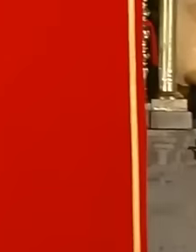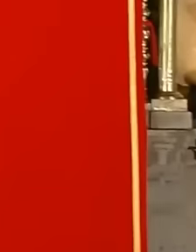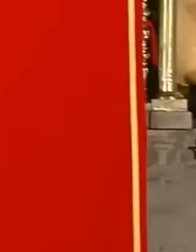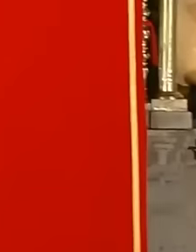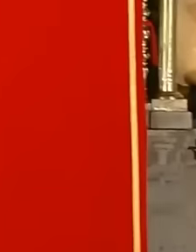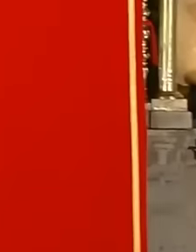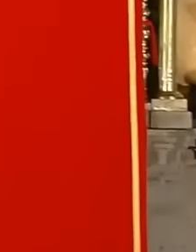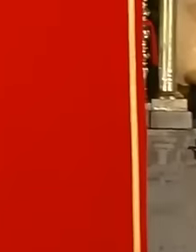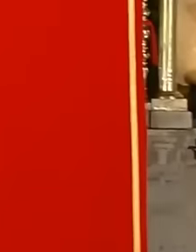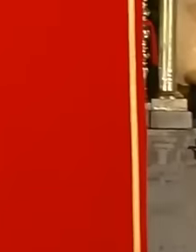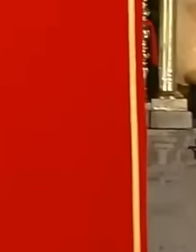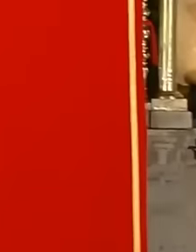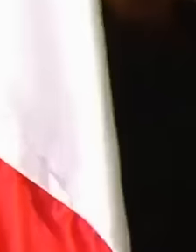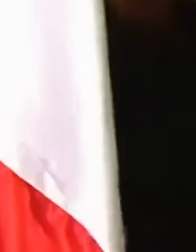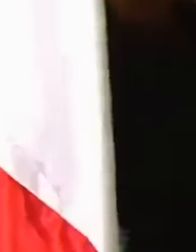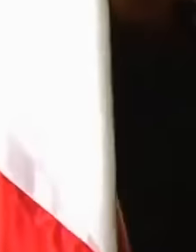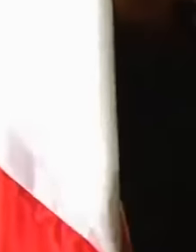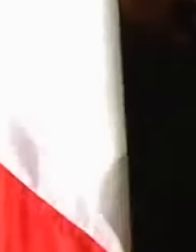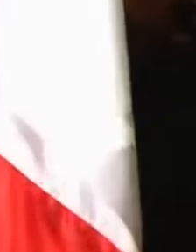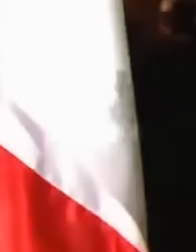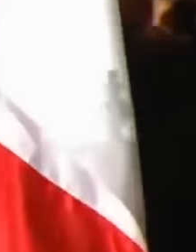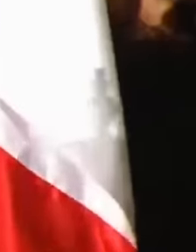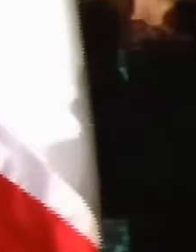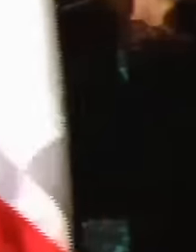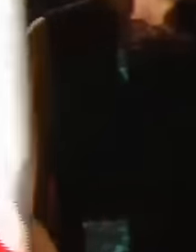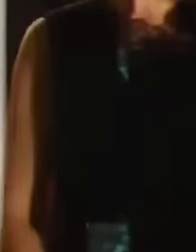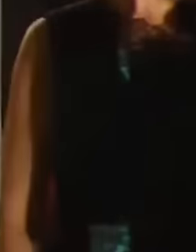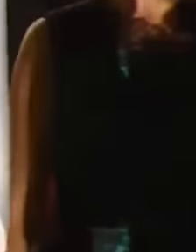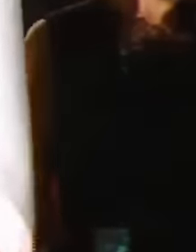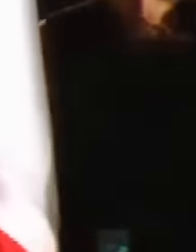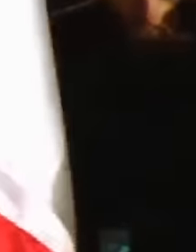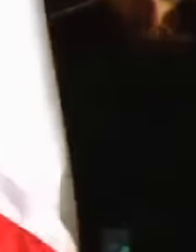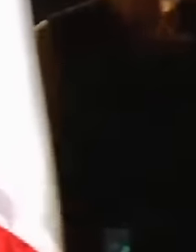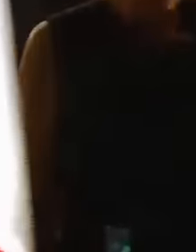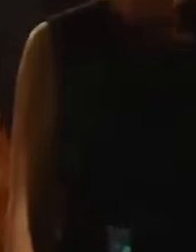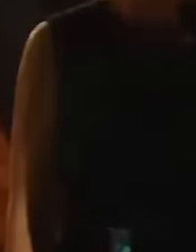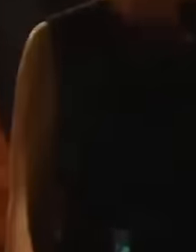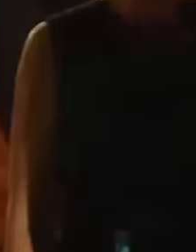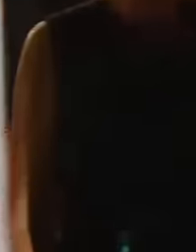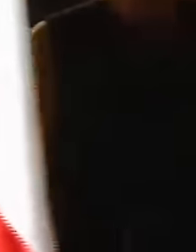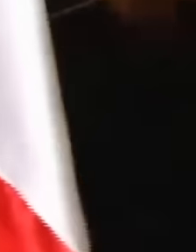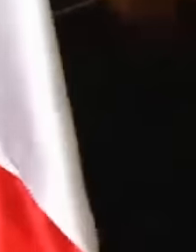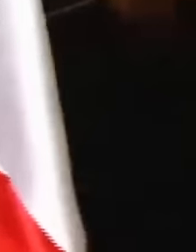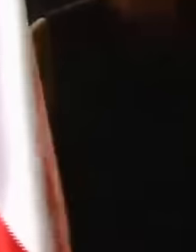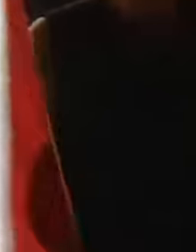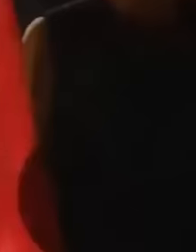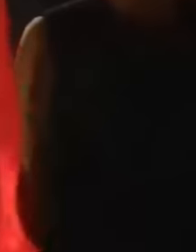a historic event that marked the beginning of the fight for the independence of Mexico